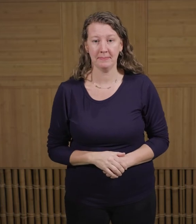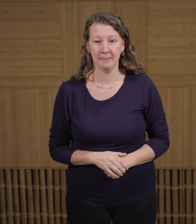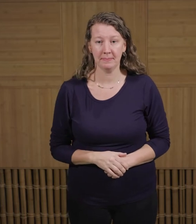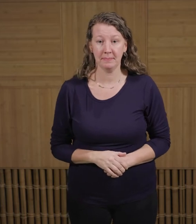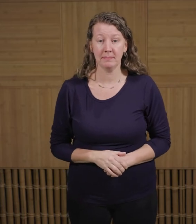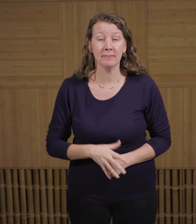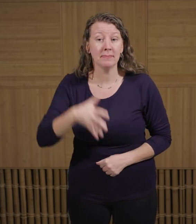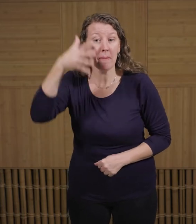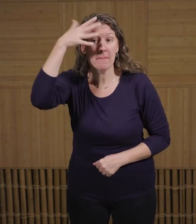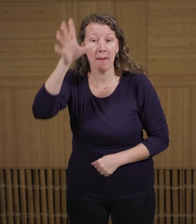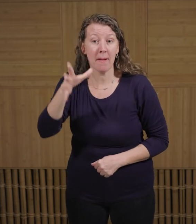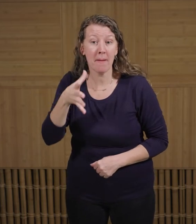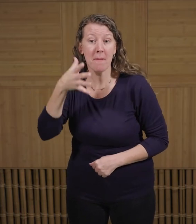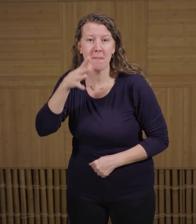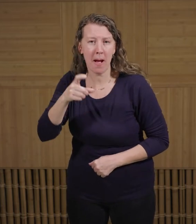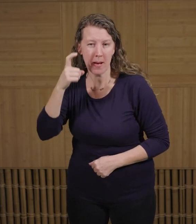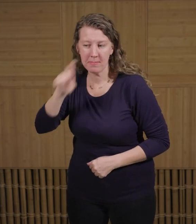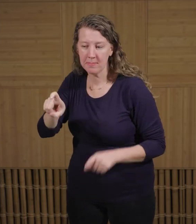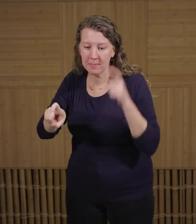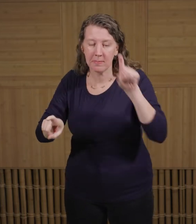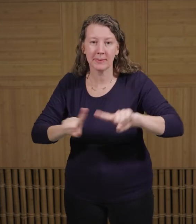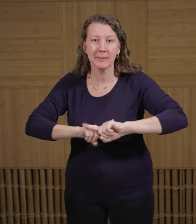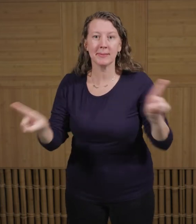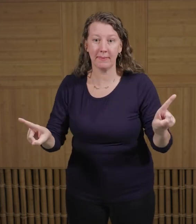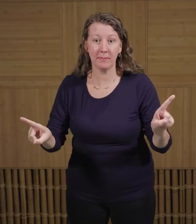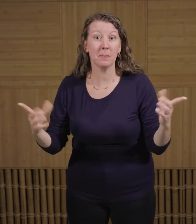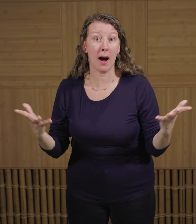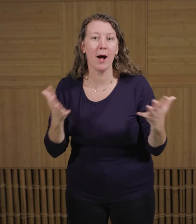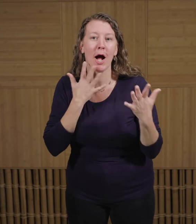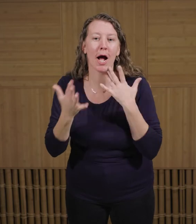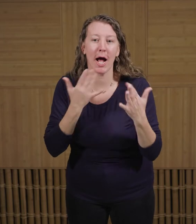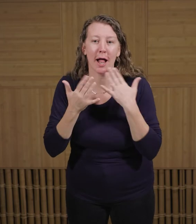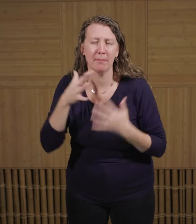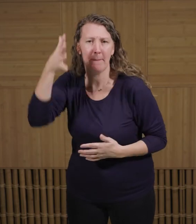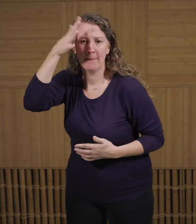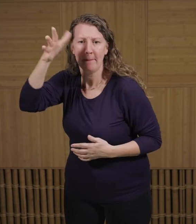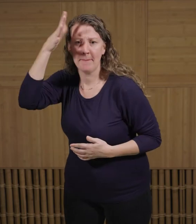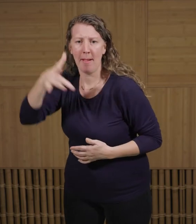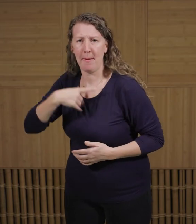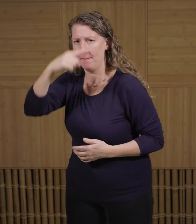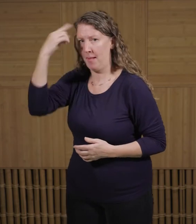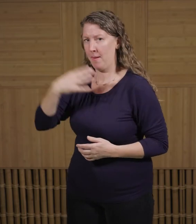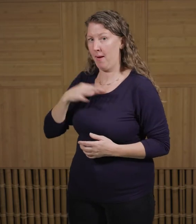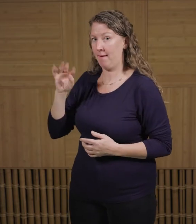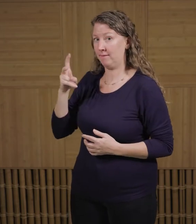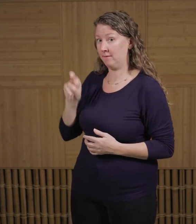Males and females also differ with their coloration. Males have contrasting black and white colored feathers,